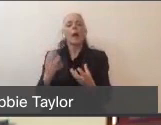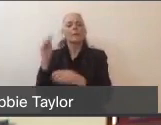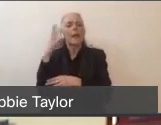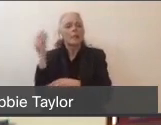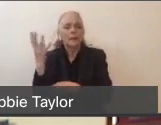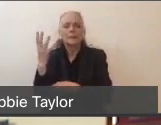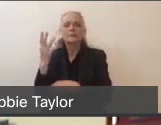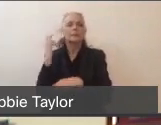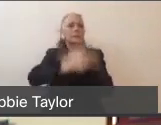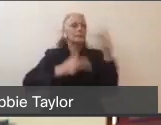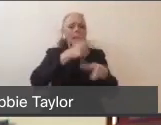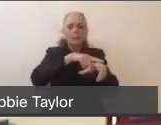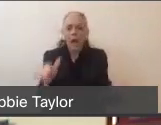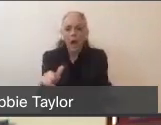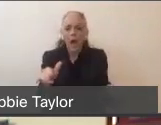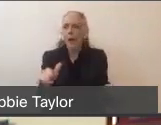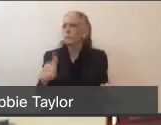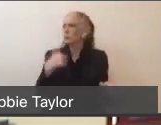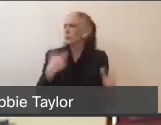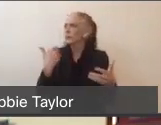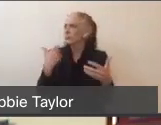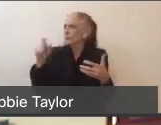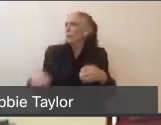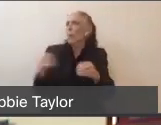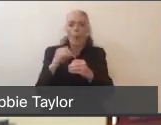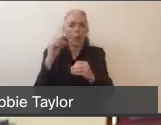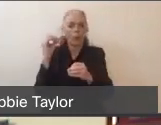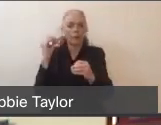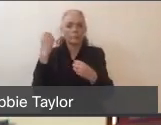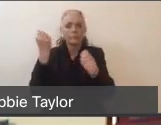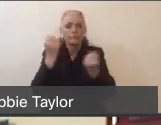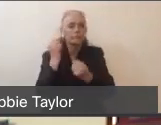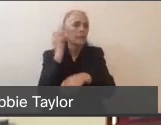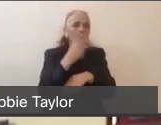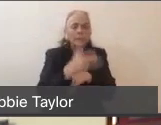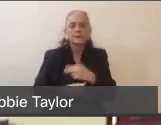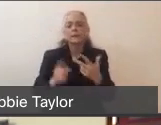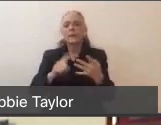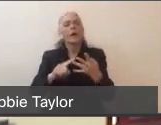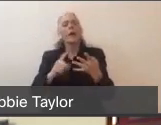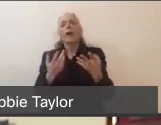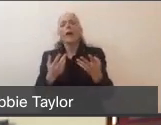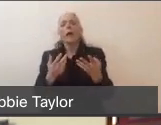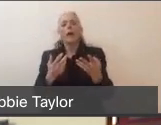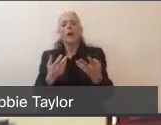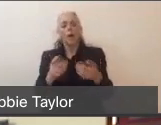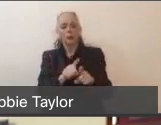getting ambulances to respond? And then we have draw downs with the percentage of firefighters and paramedics